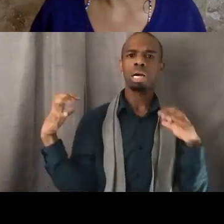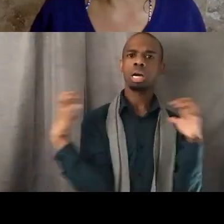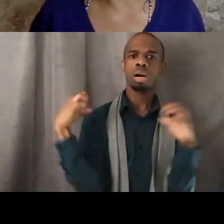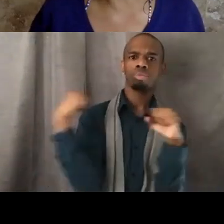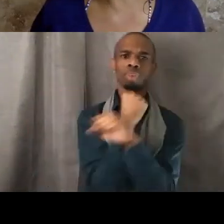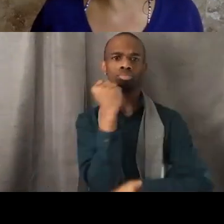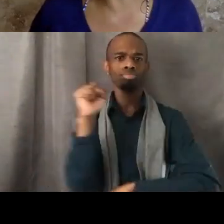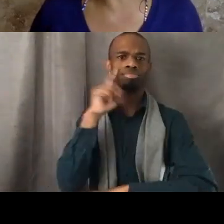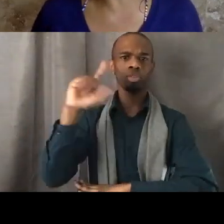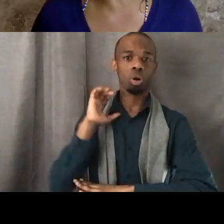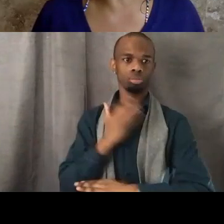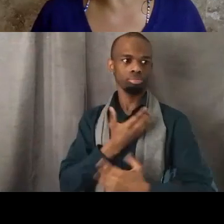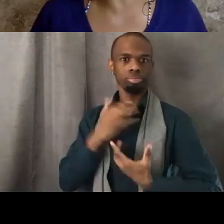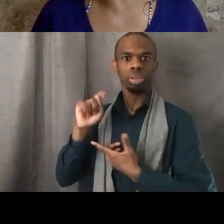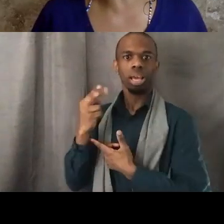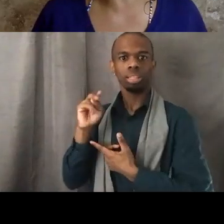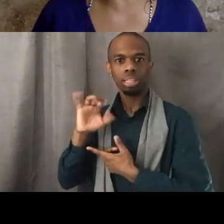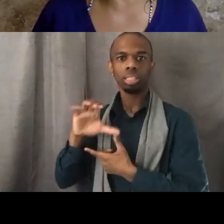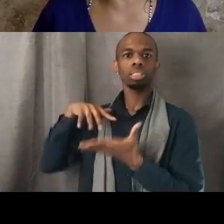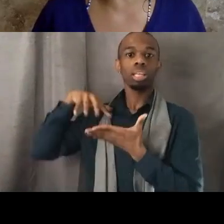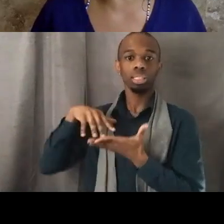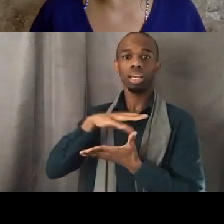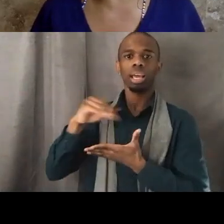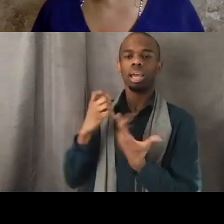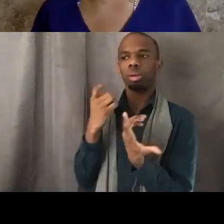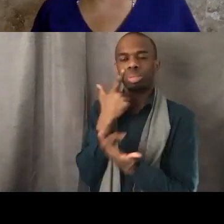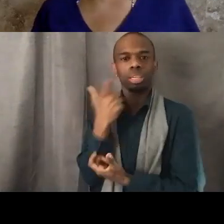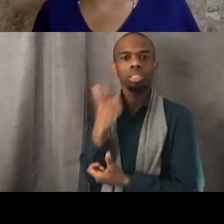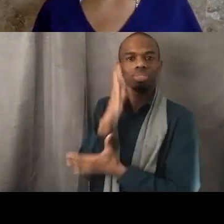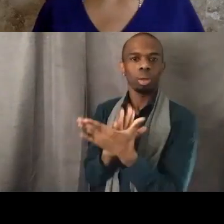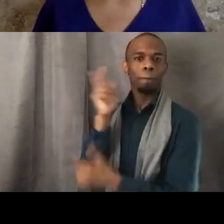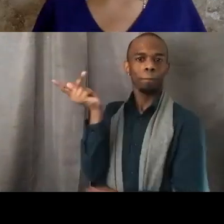and how through some political calculations we were able